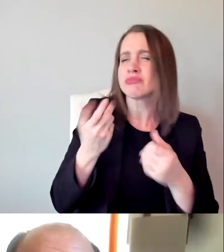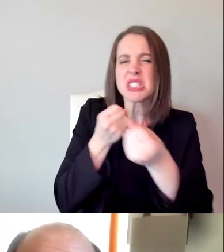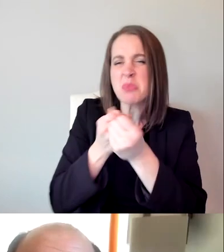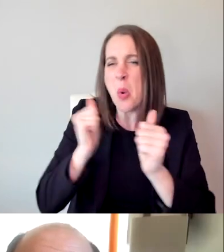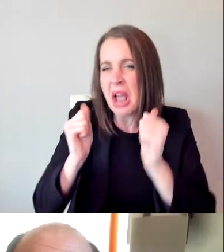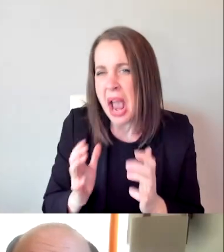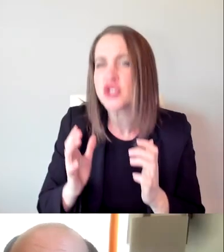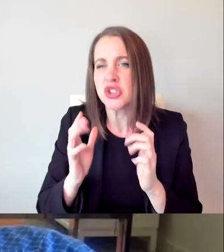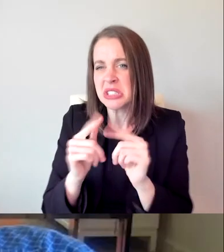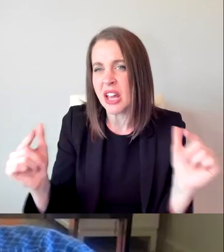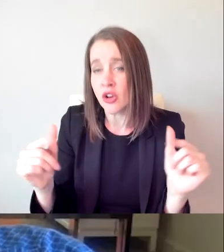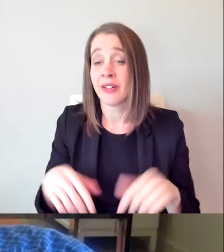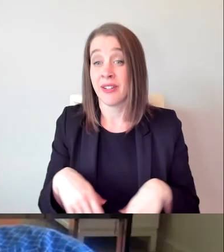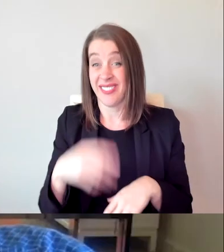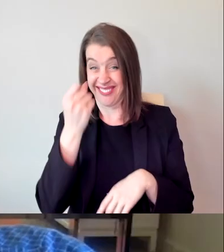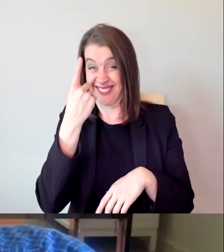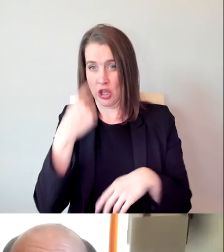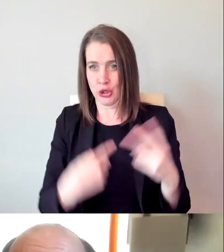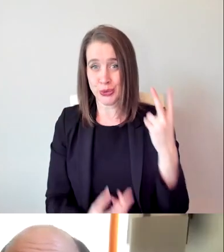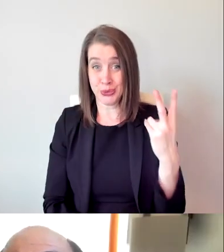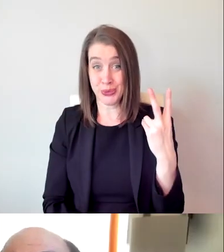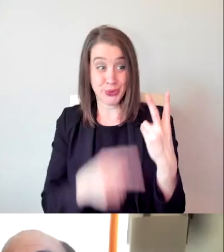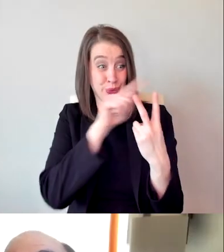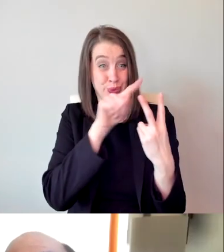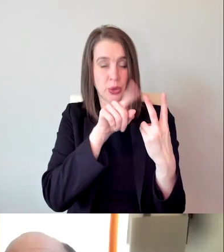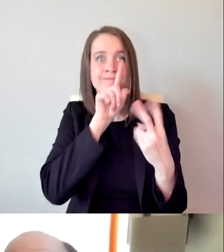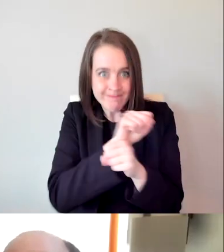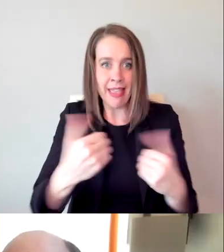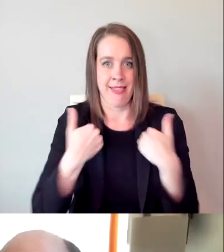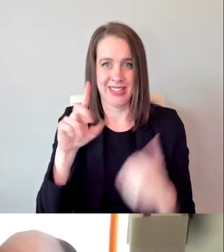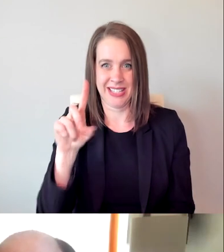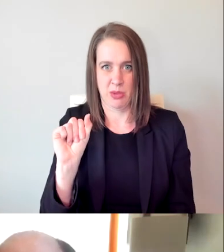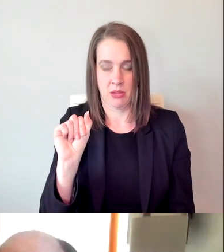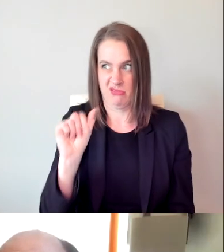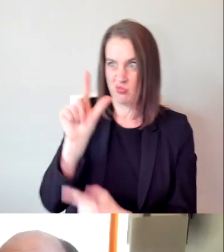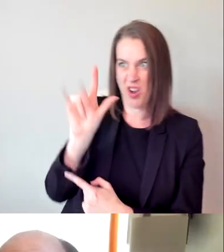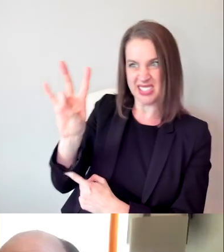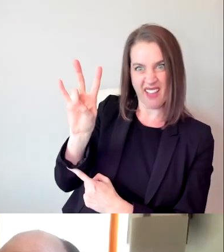But only two had actual disability. So what better way to shift the paradigm,